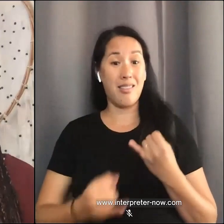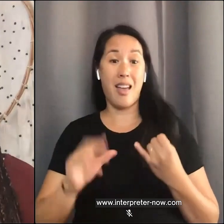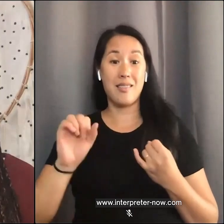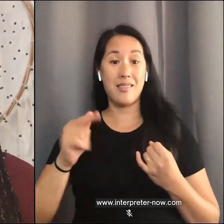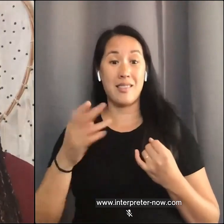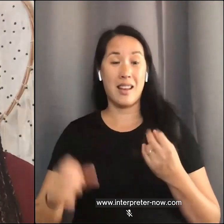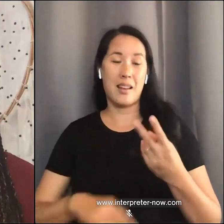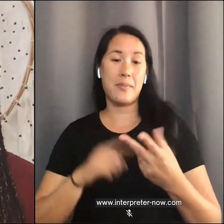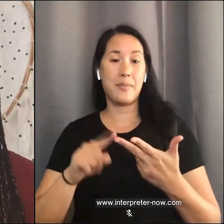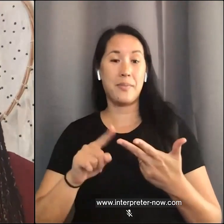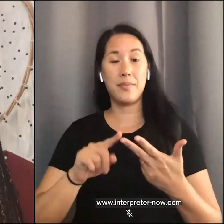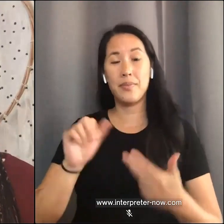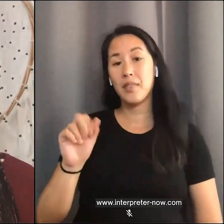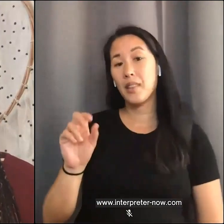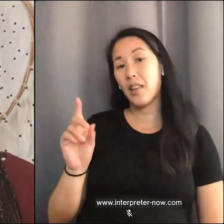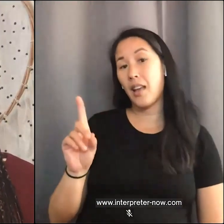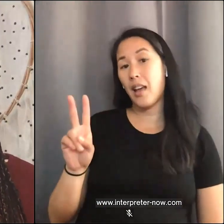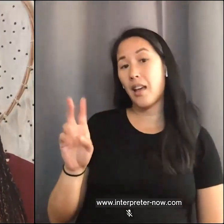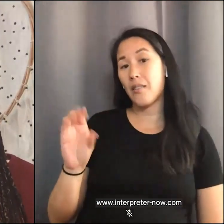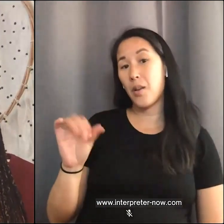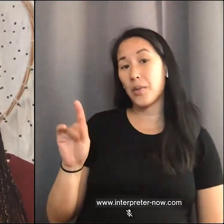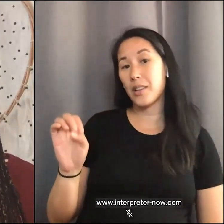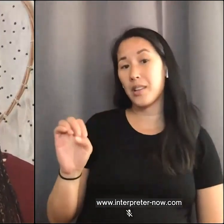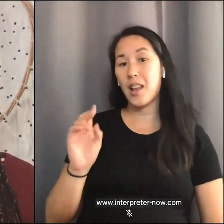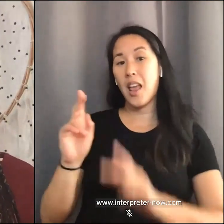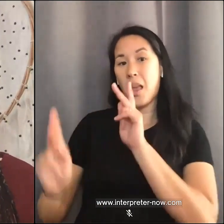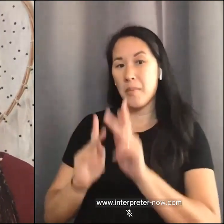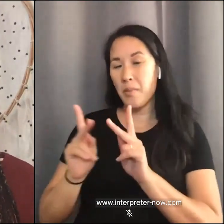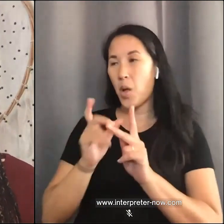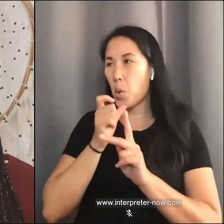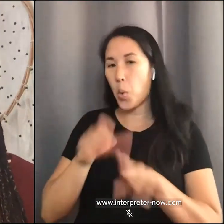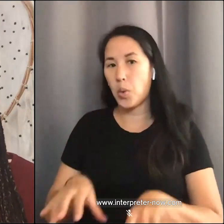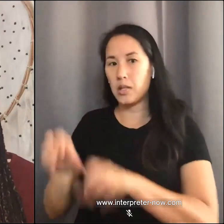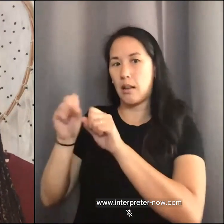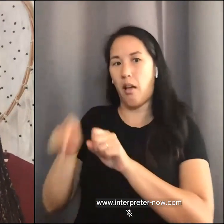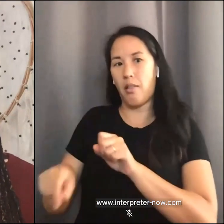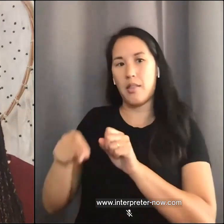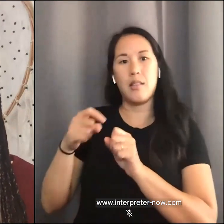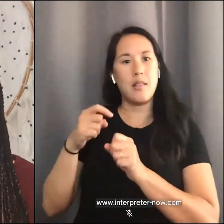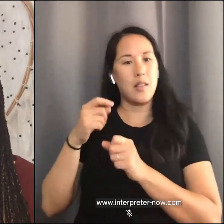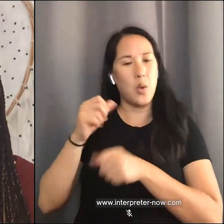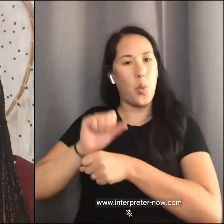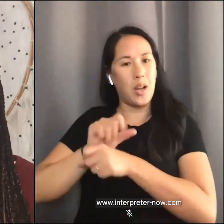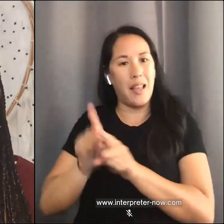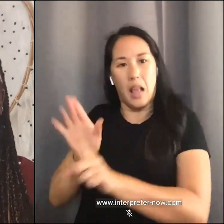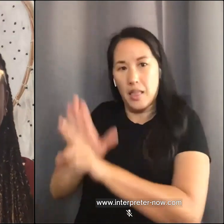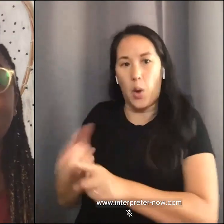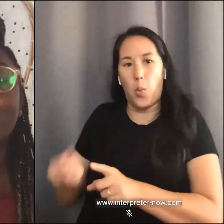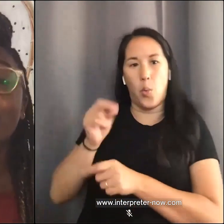as if it was their own interest. Empathy as a way forward, feelings as a way forward.